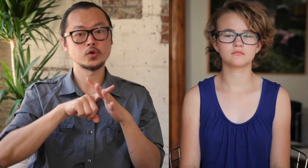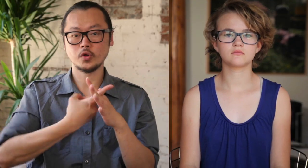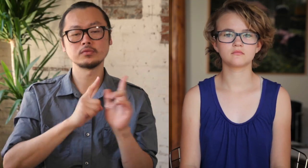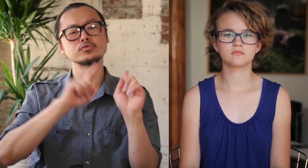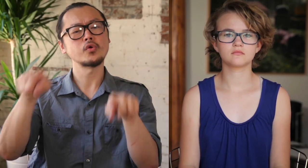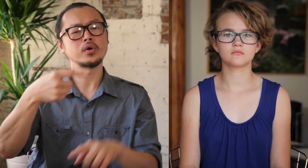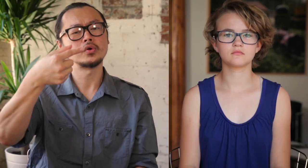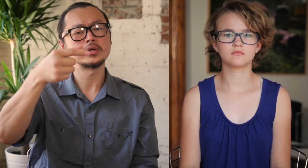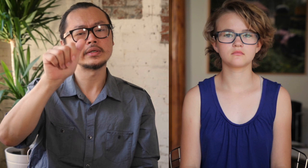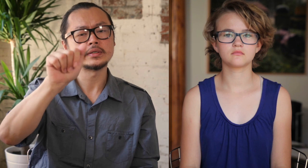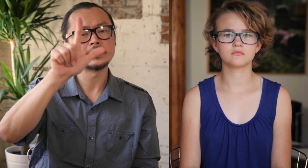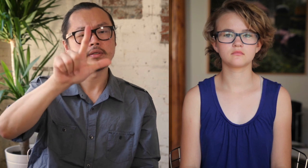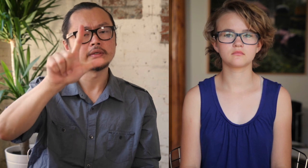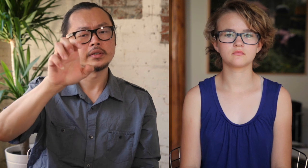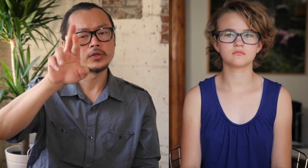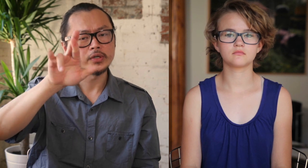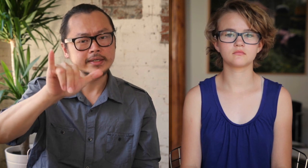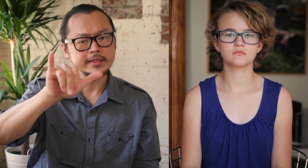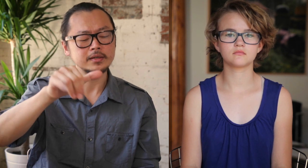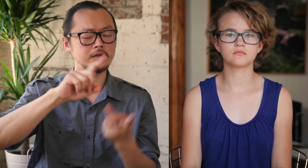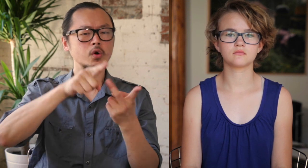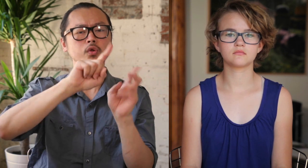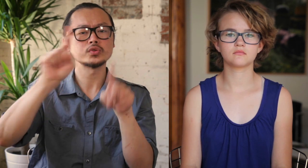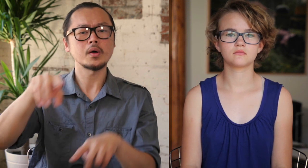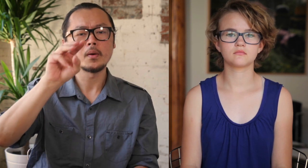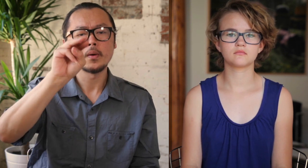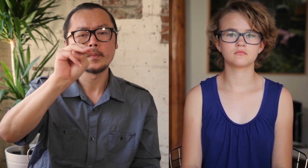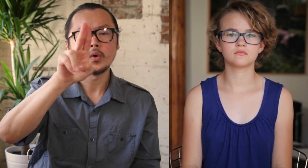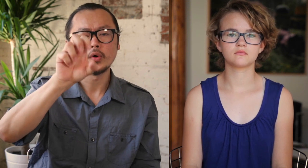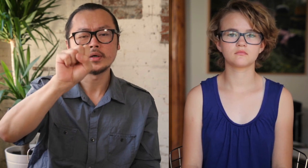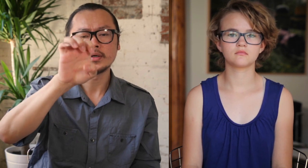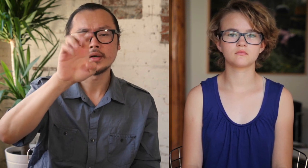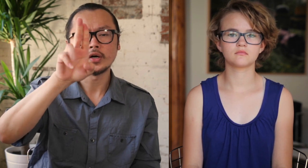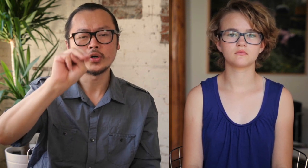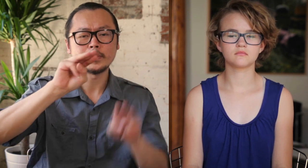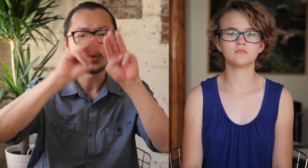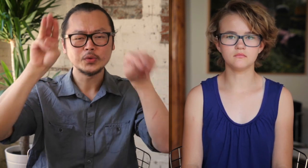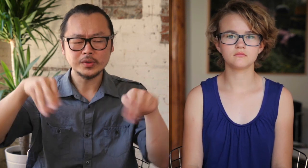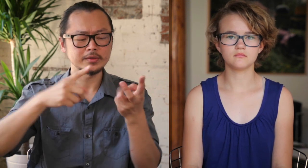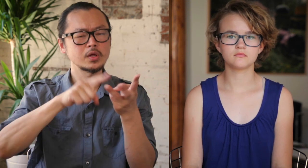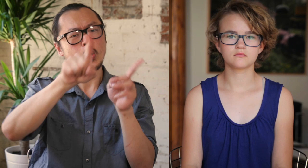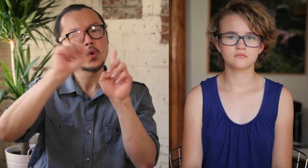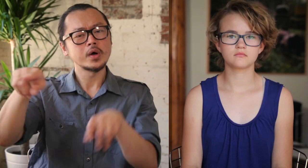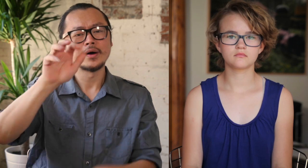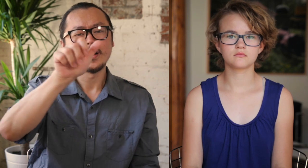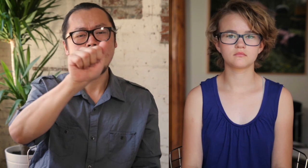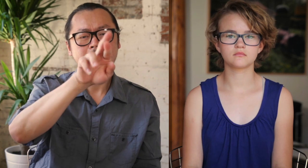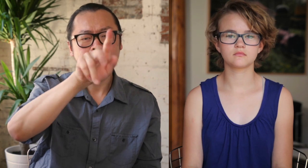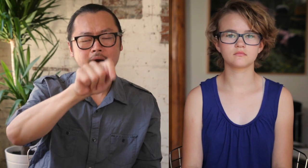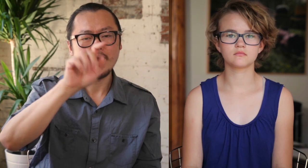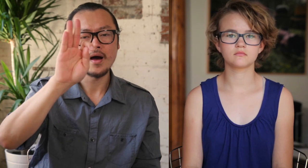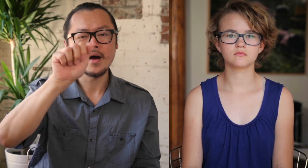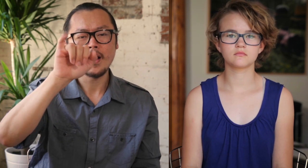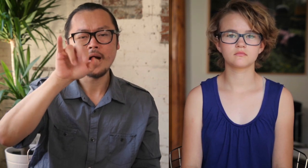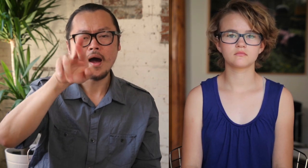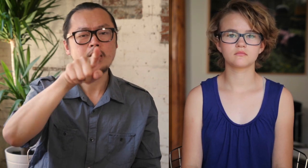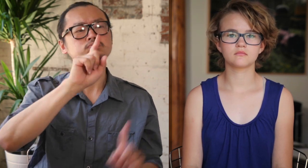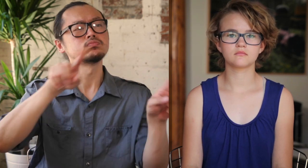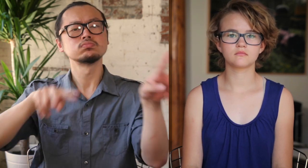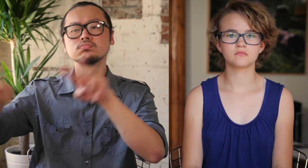the place to begin would be to go to galleries, museums, and art fairs.